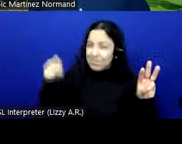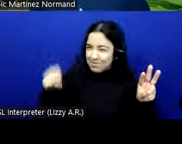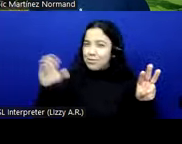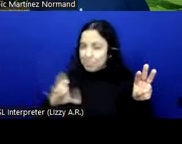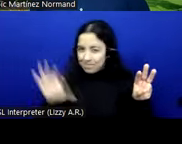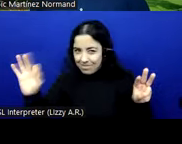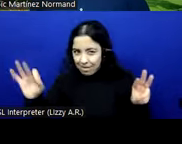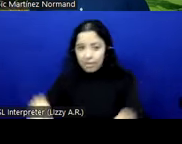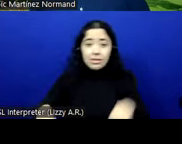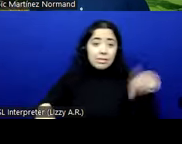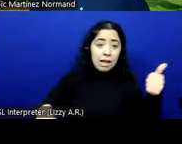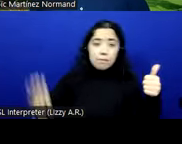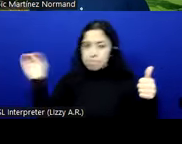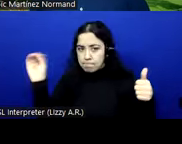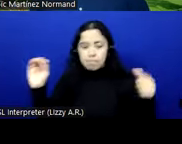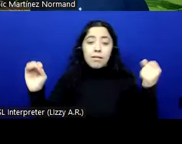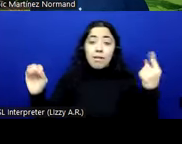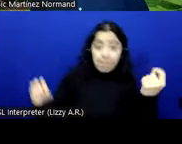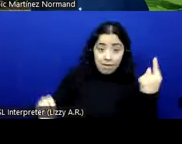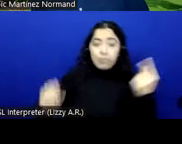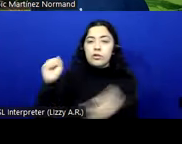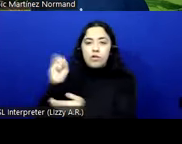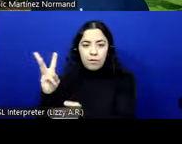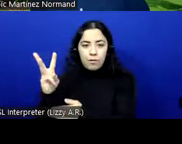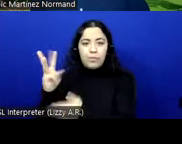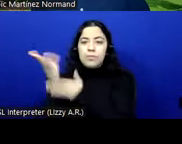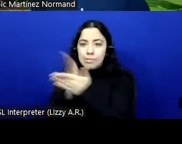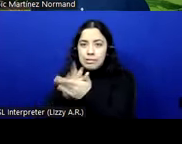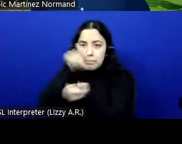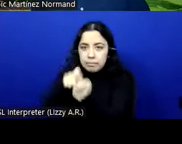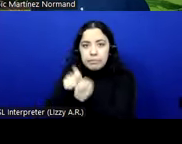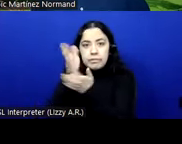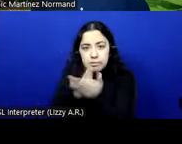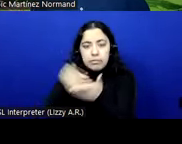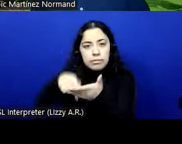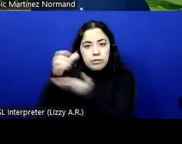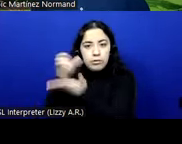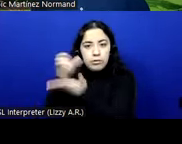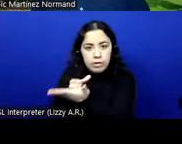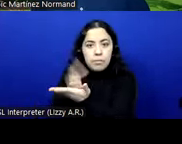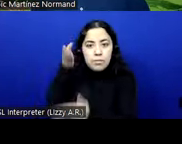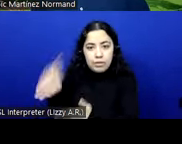which is software that have specific sections in this chapter that are also applicable to web.